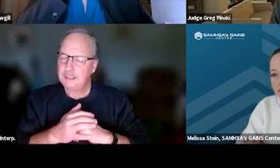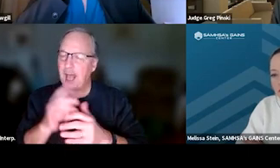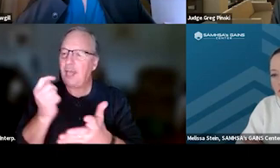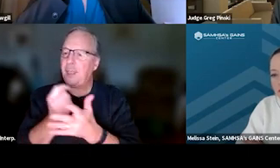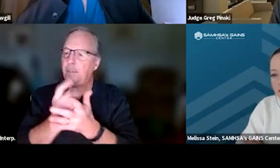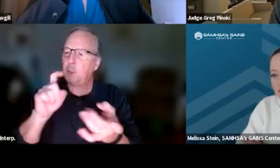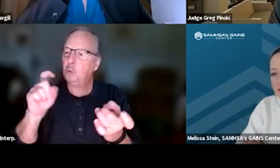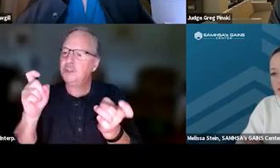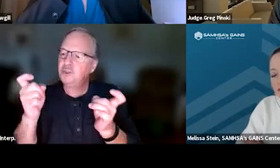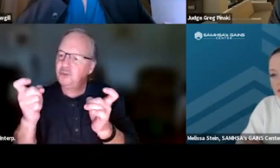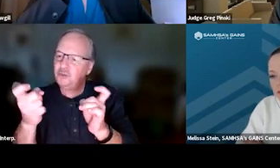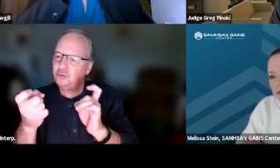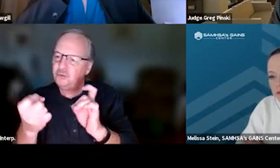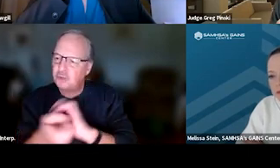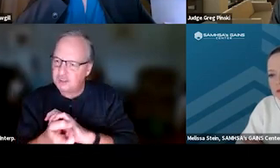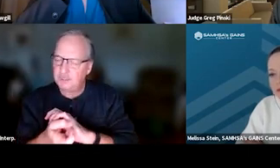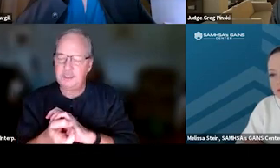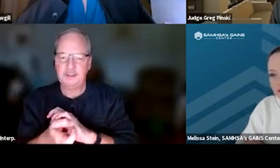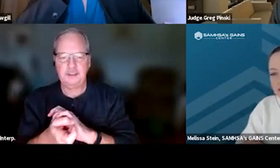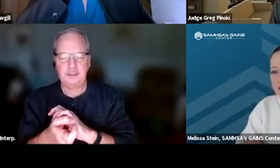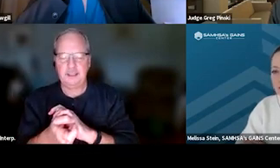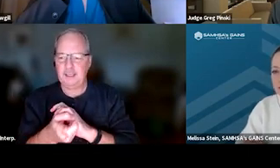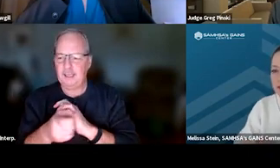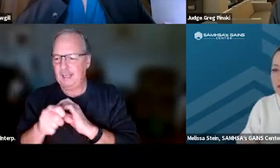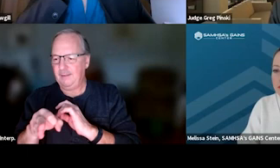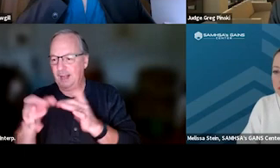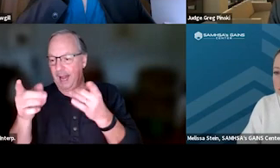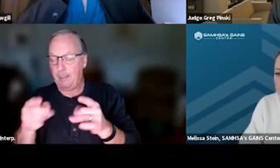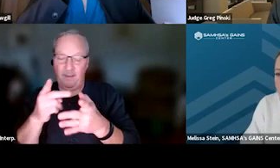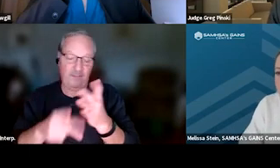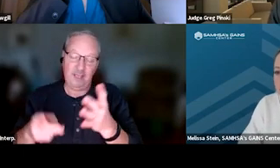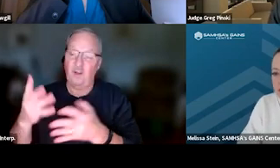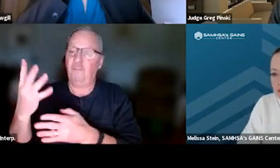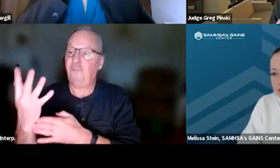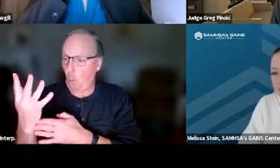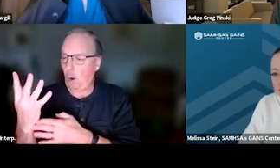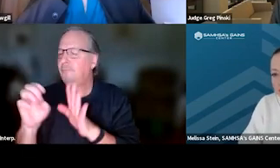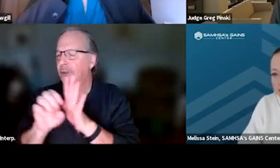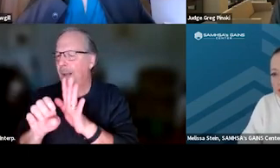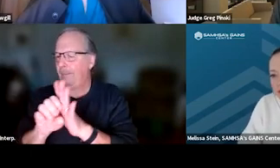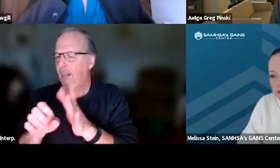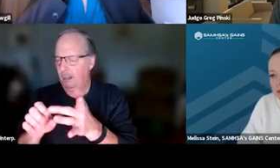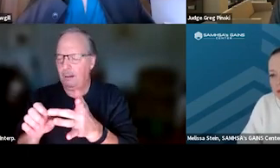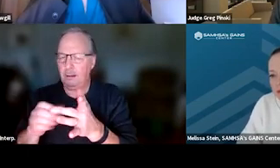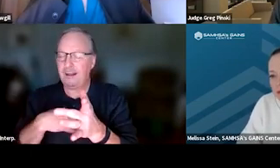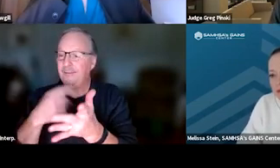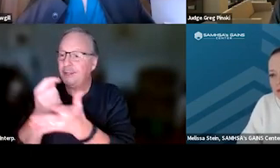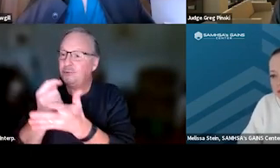Your response is, if that happens in phase four, for instance, to have the treatment provider